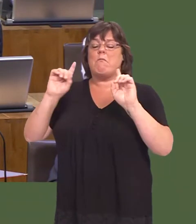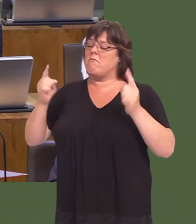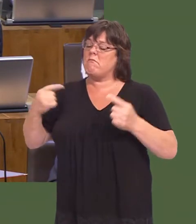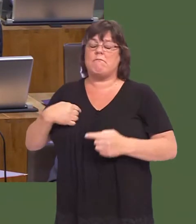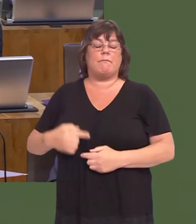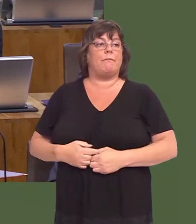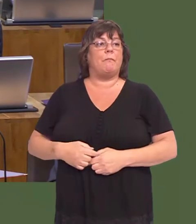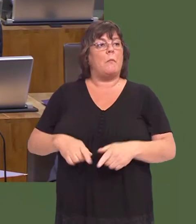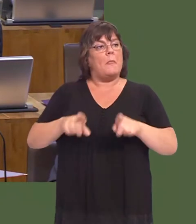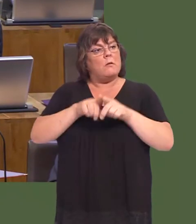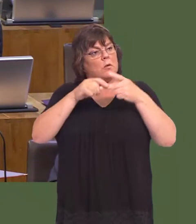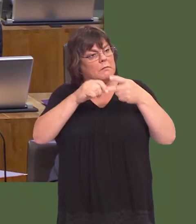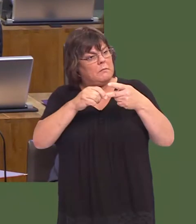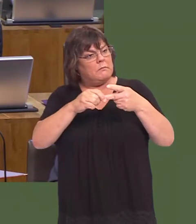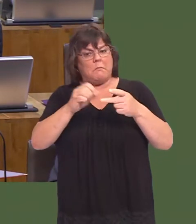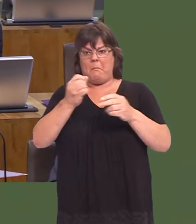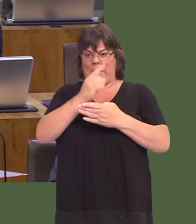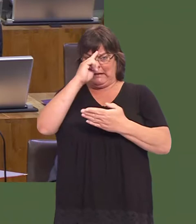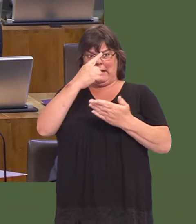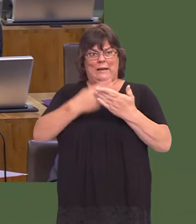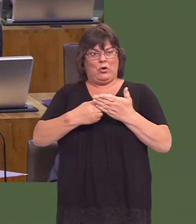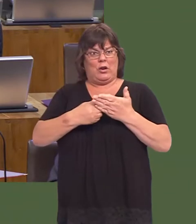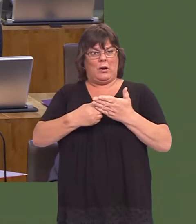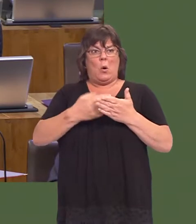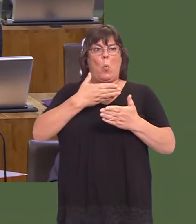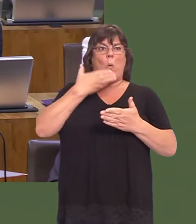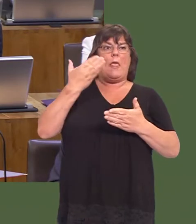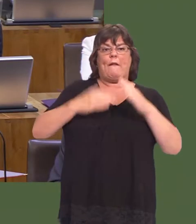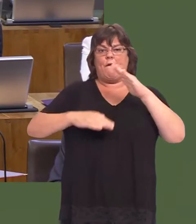Secondly, surely she doesnít expect us to make a decision on the hoof, without examining